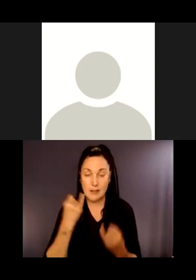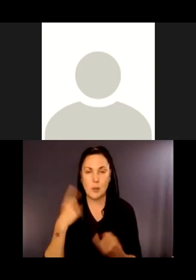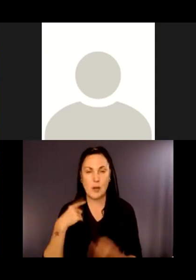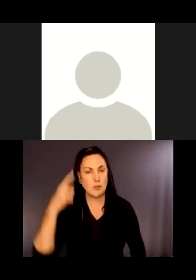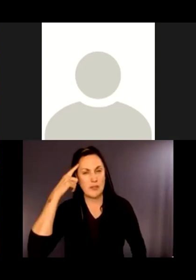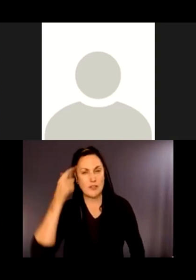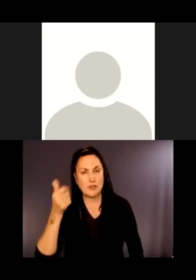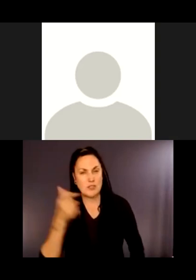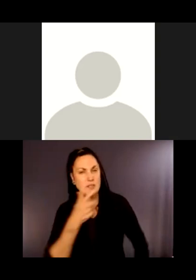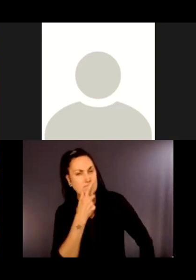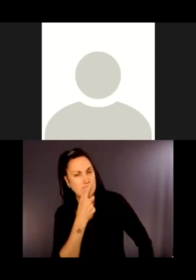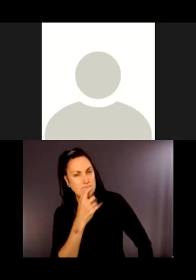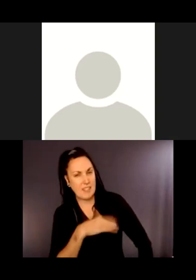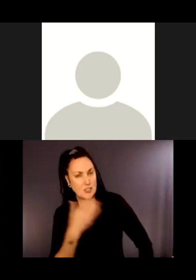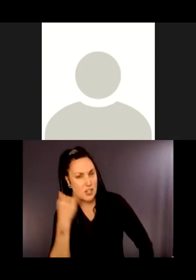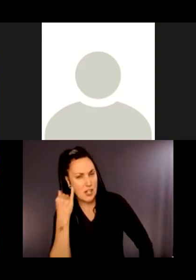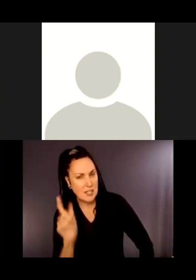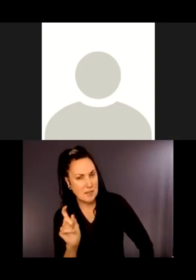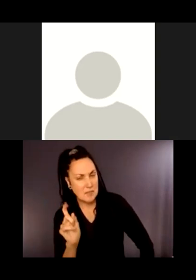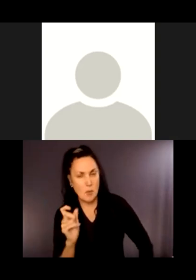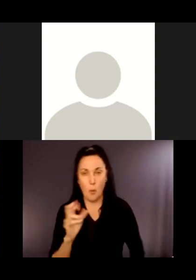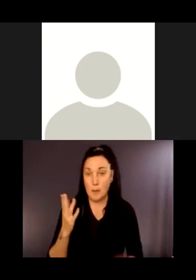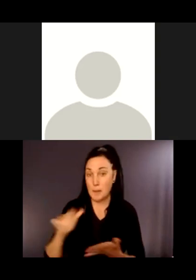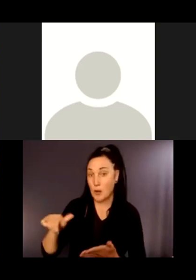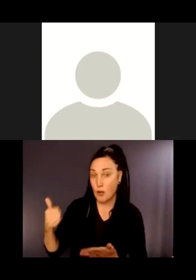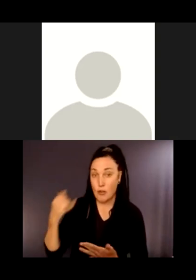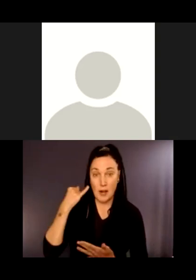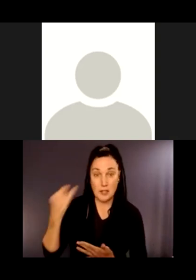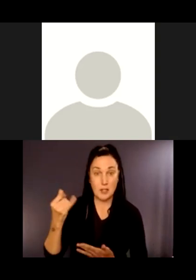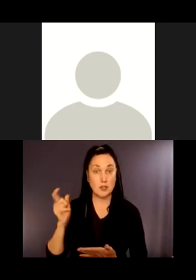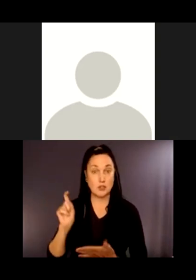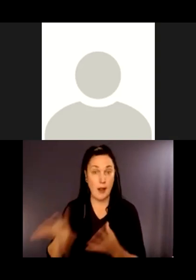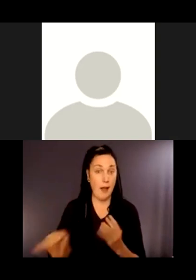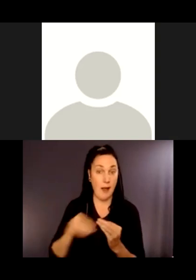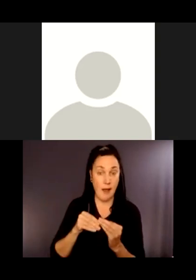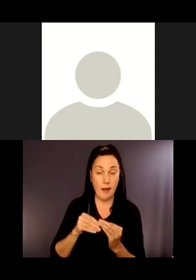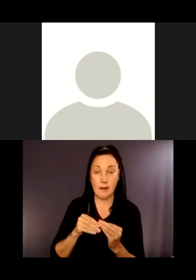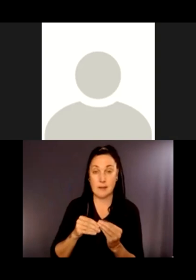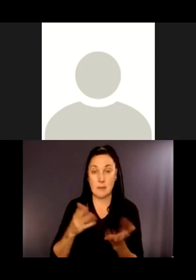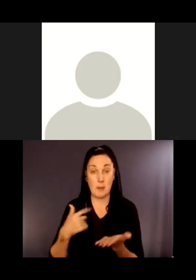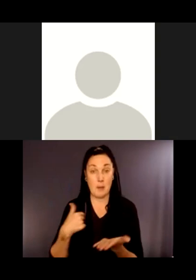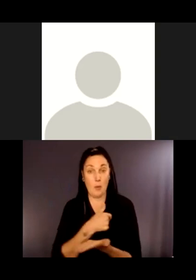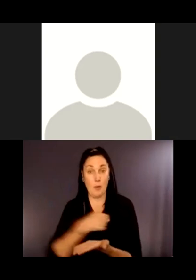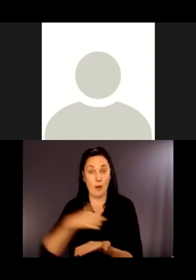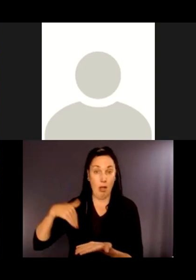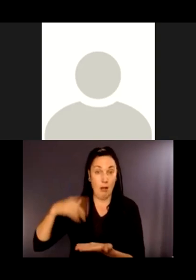Is there something else we should be doing that we missed? And feel free to be blazingly honest with us.